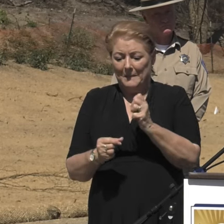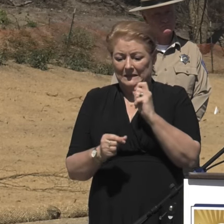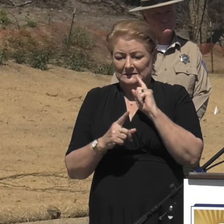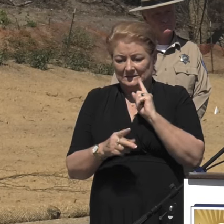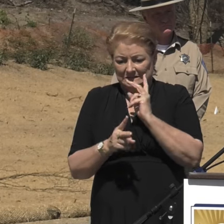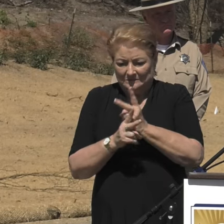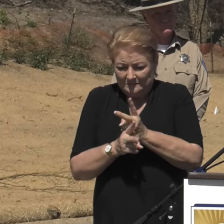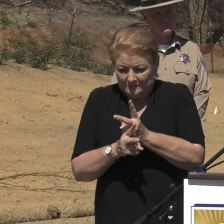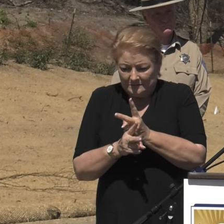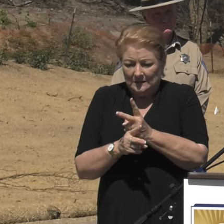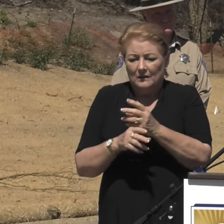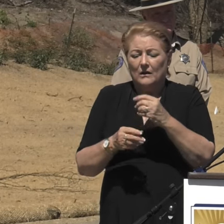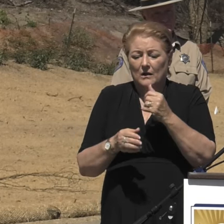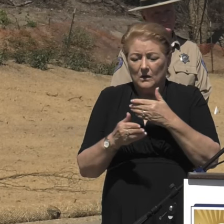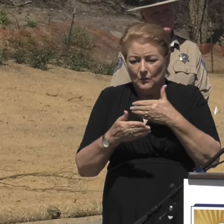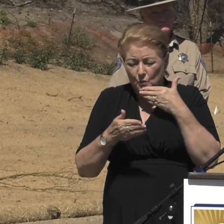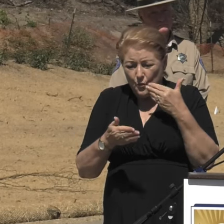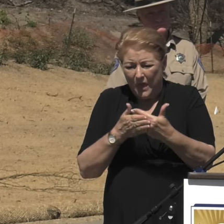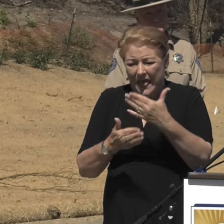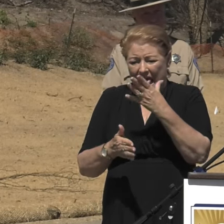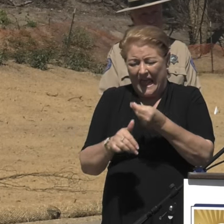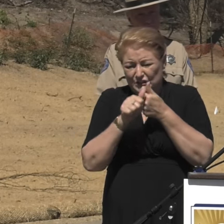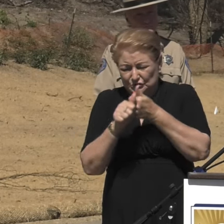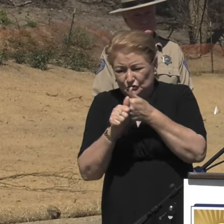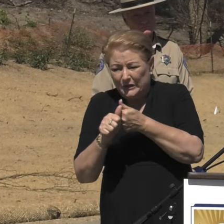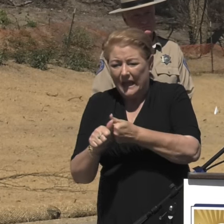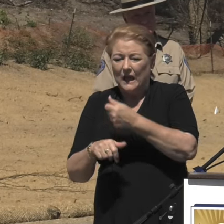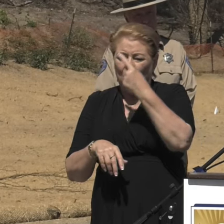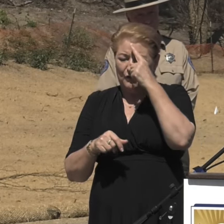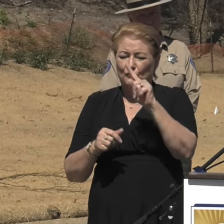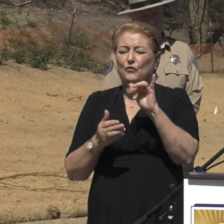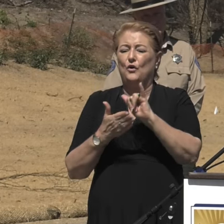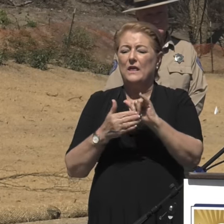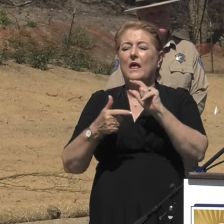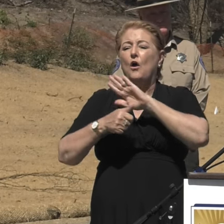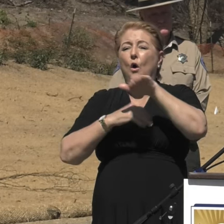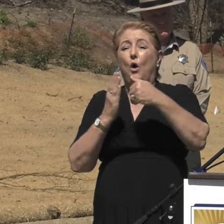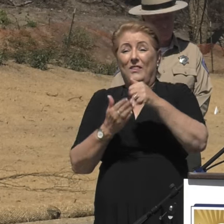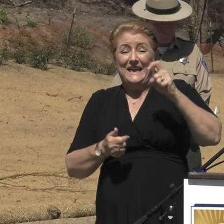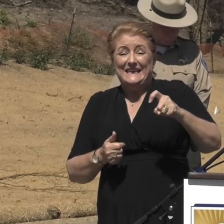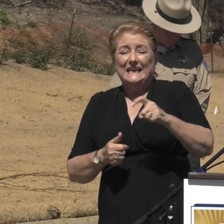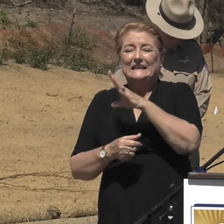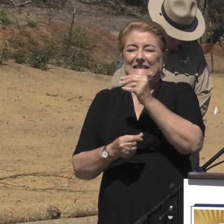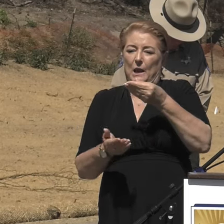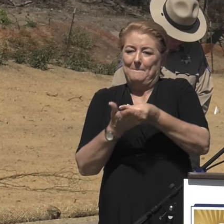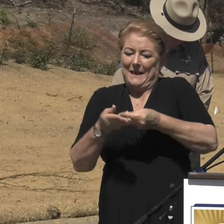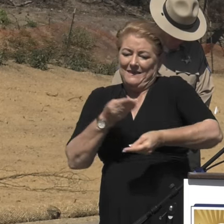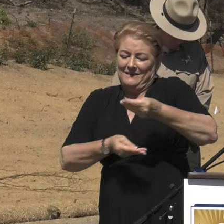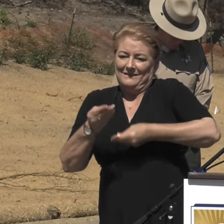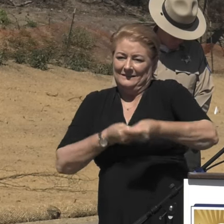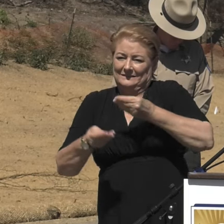for operational needs, as well as fiscal accountability. After all the materials are removed,